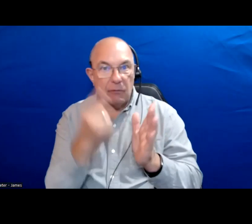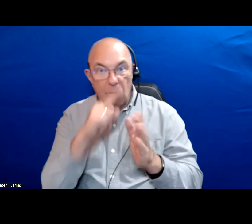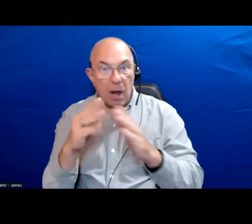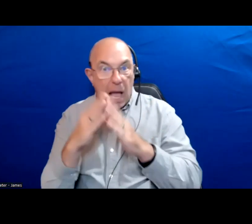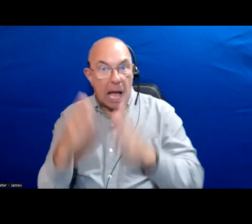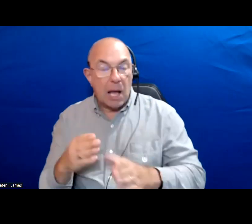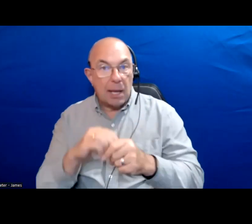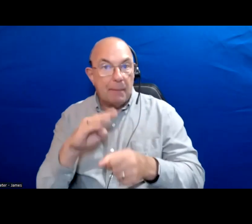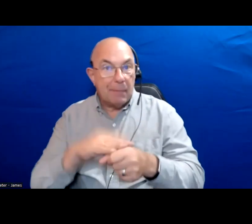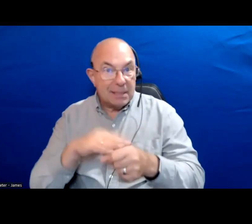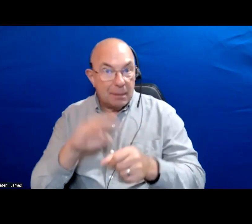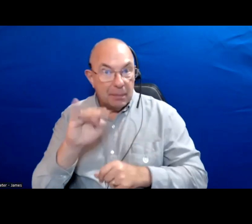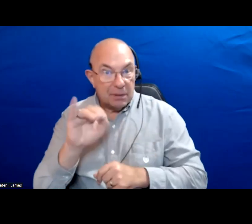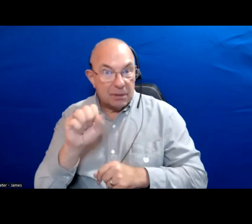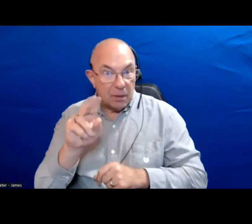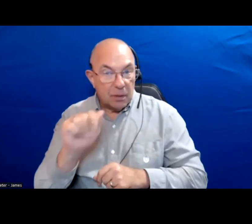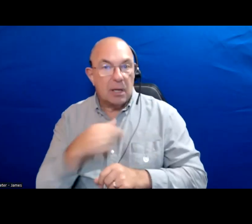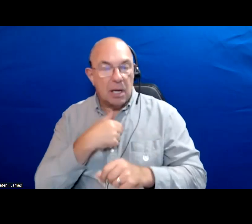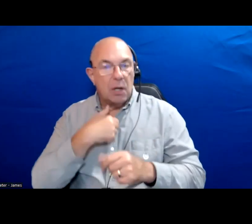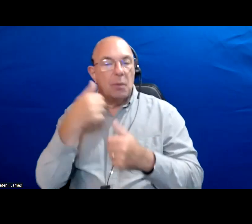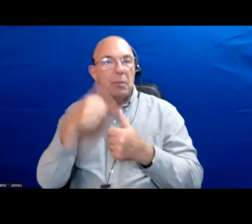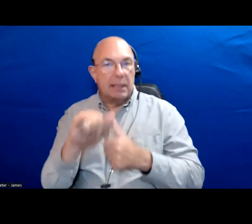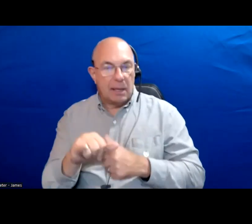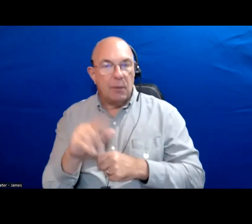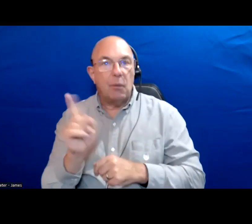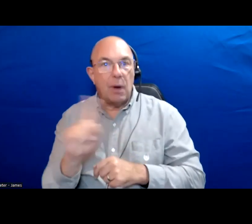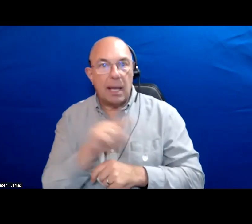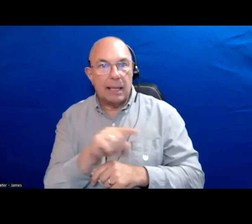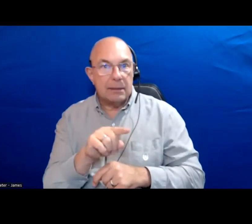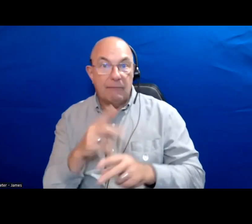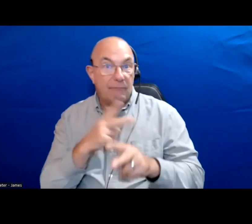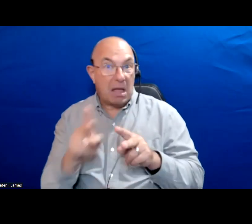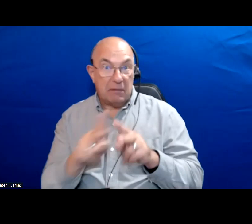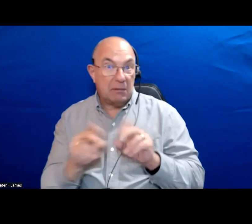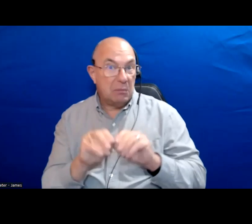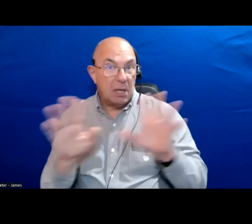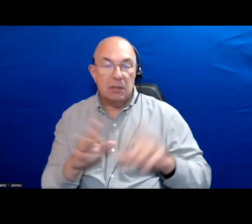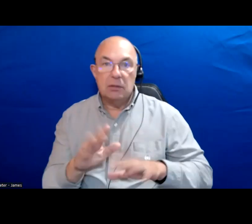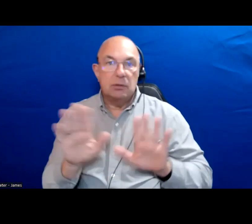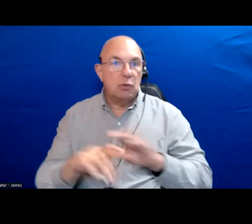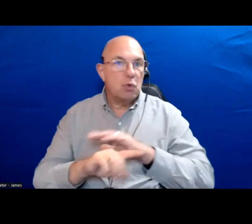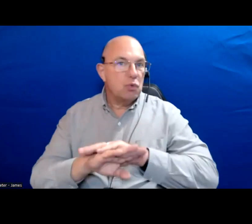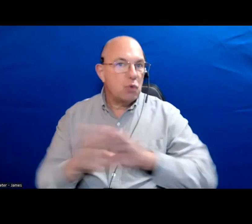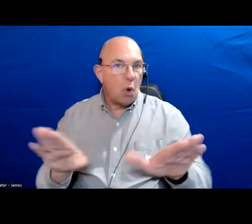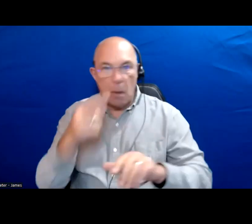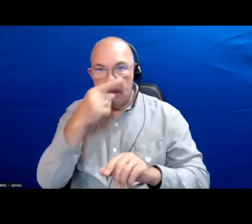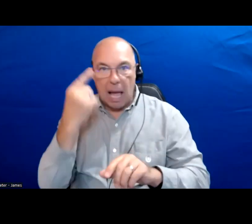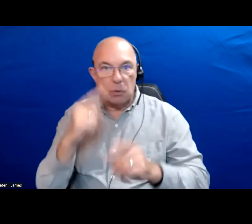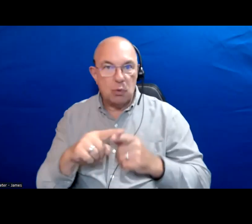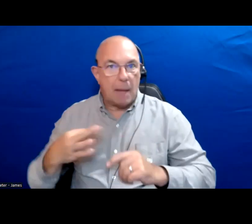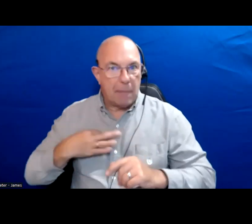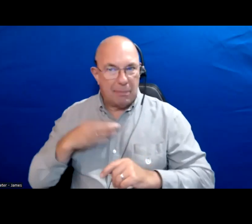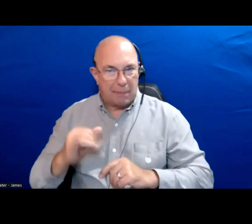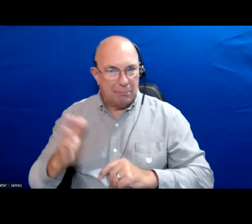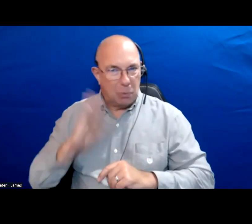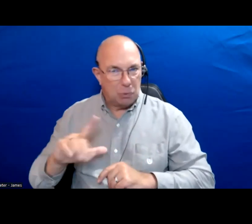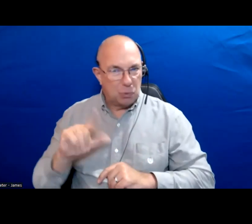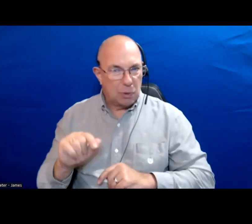as I am remembering now where they were blatantly saying no Blacks and this was in 2021 2022.